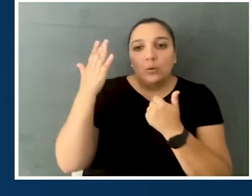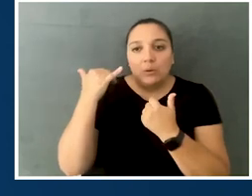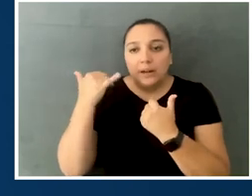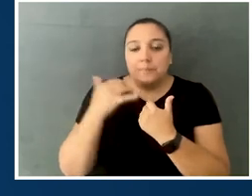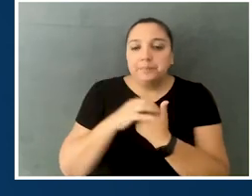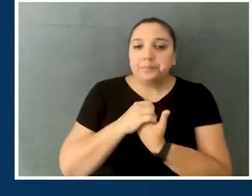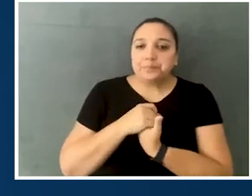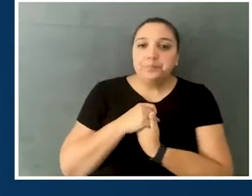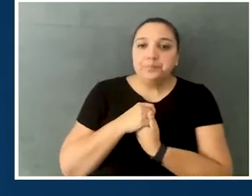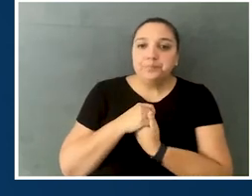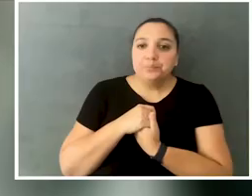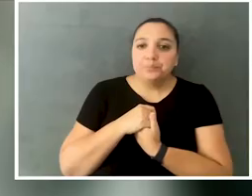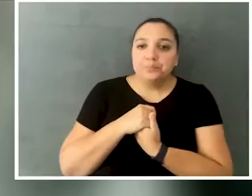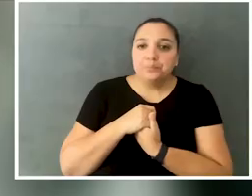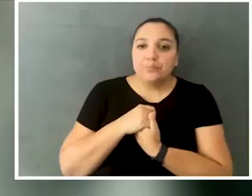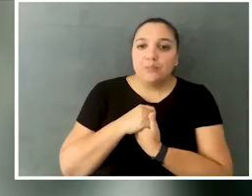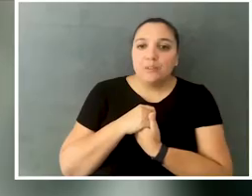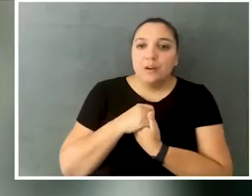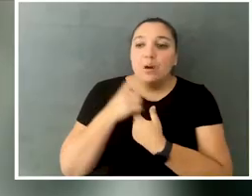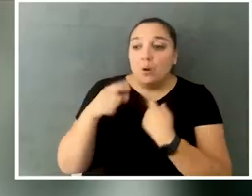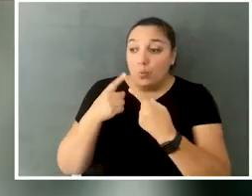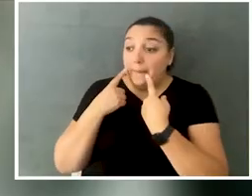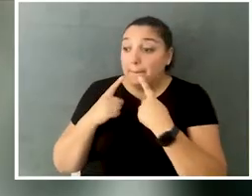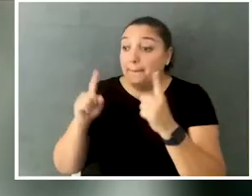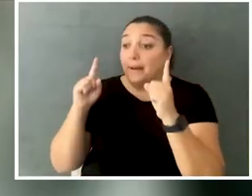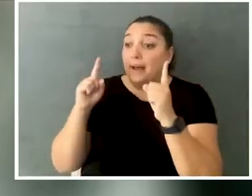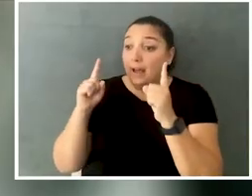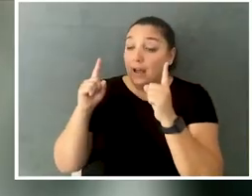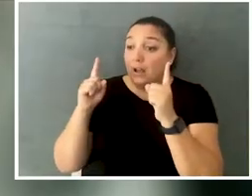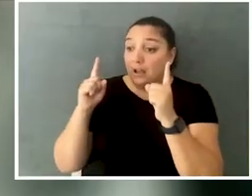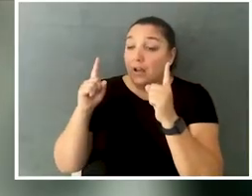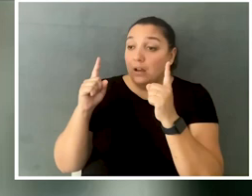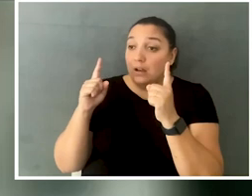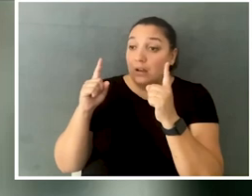because, ultimately, what we do is, once we have the winners, we shoot videos with them,